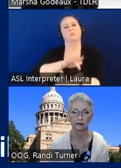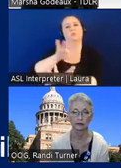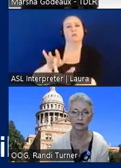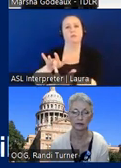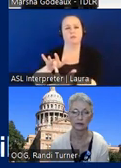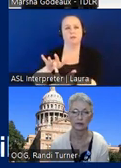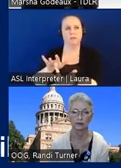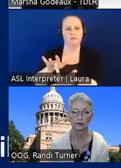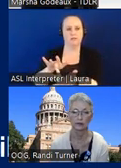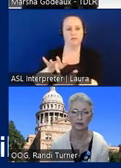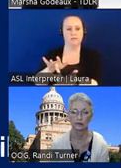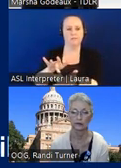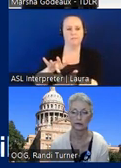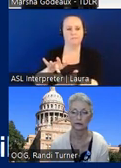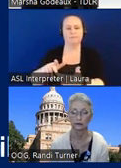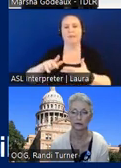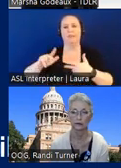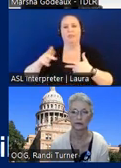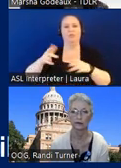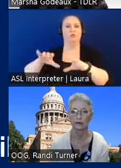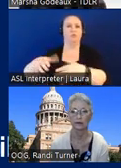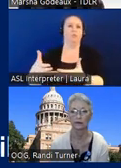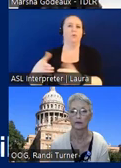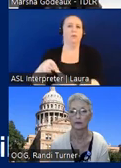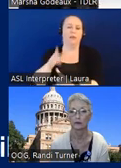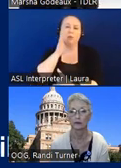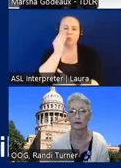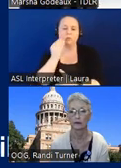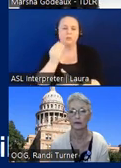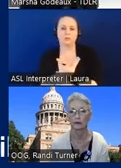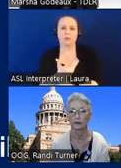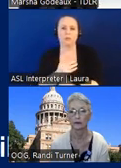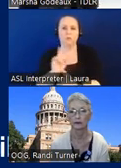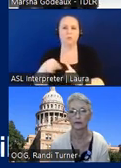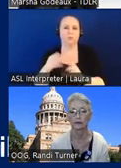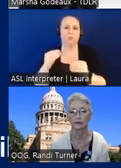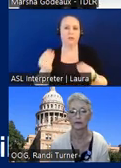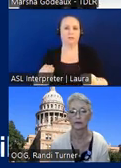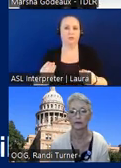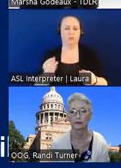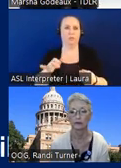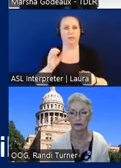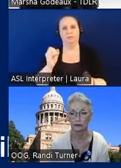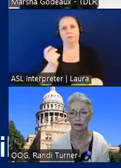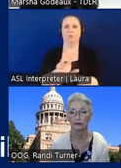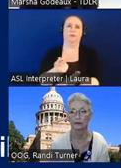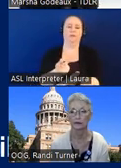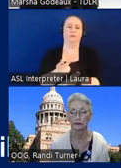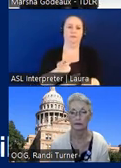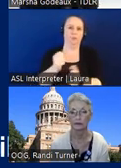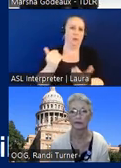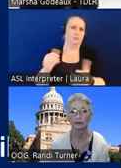a third party and and we'll tell you when we give you the little okay to take the test uh who to